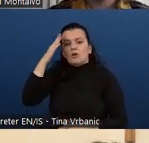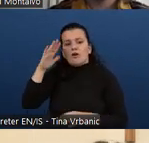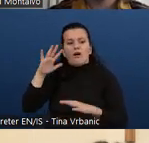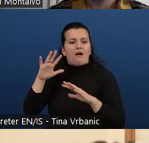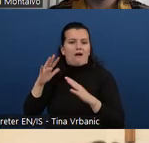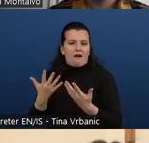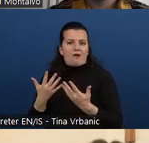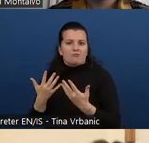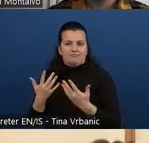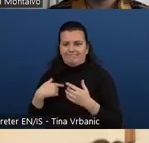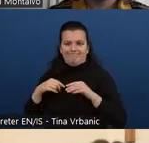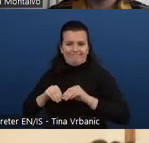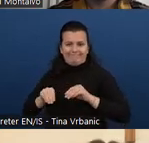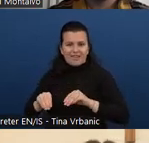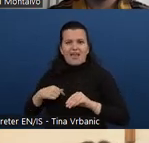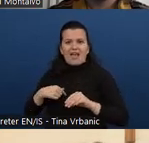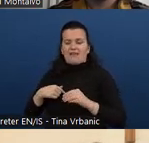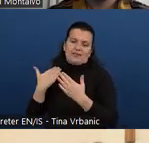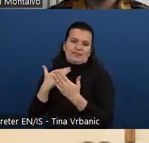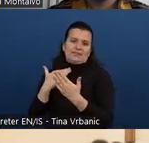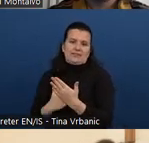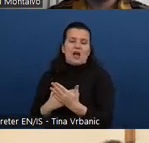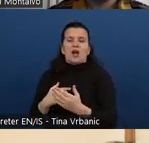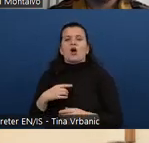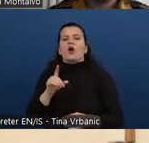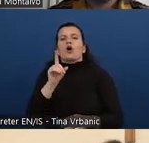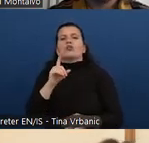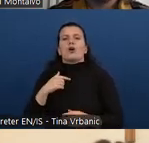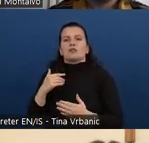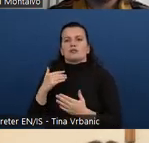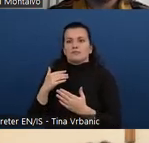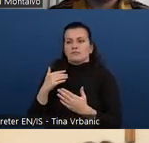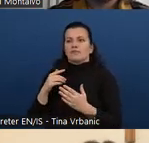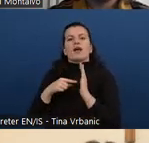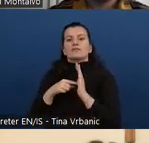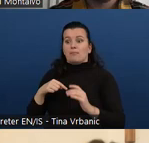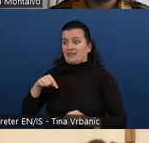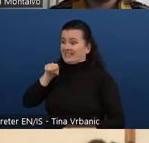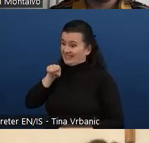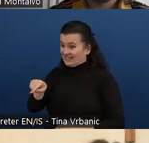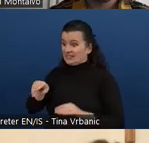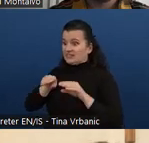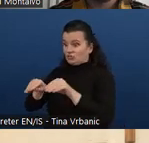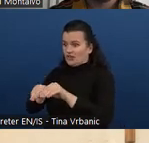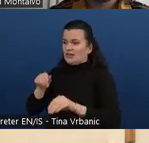Otherwise IAAP is not kind of claiming that this training provider is better than that training provider. That's not how we work.